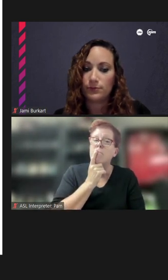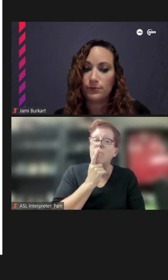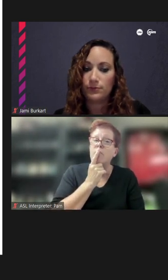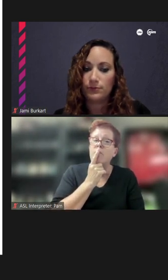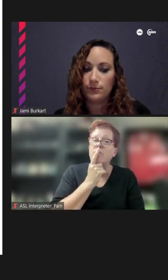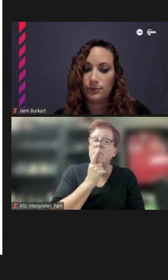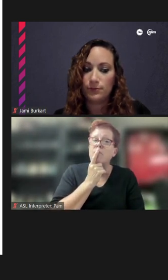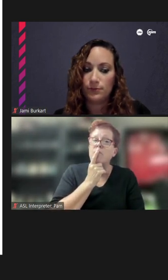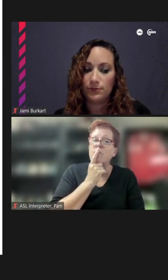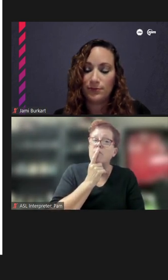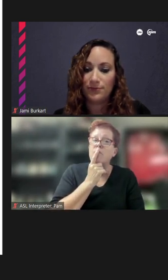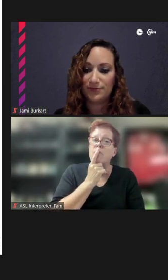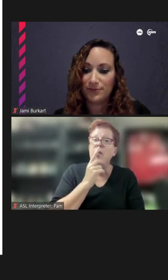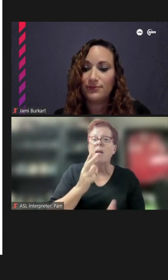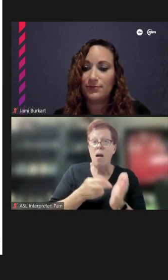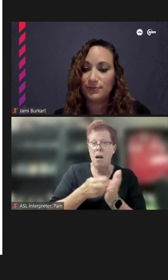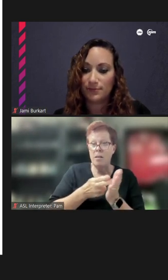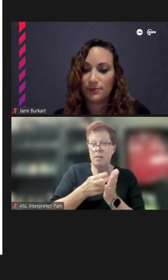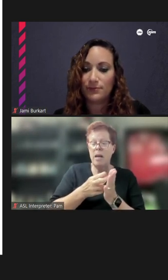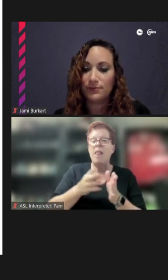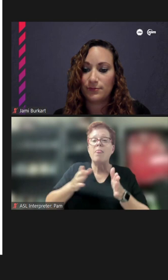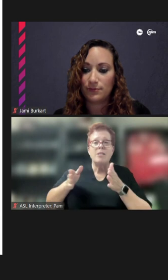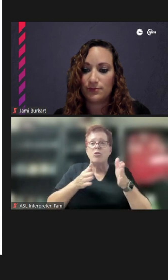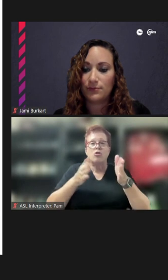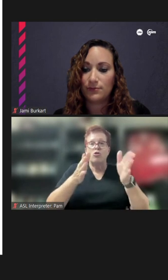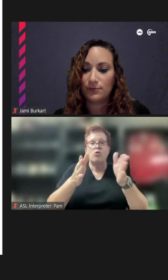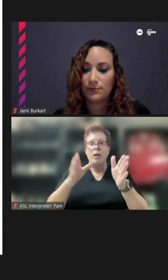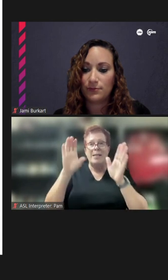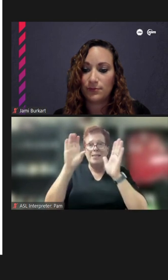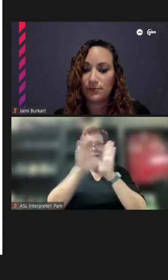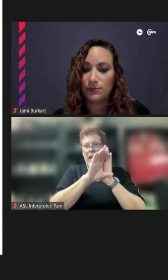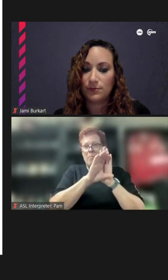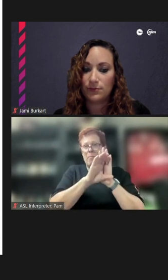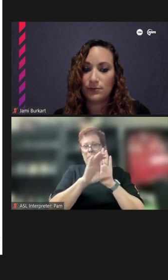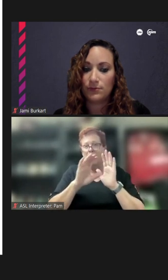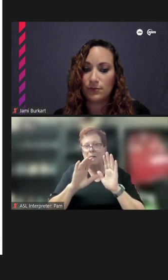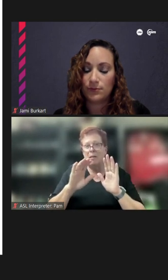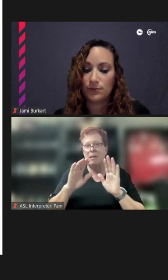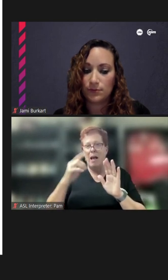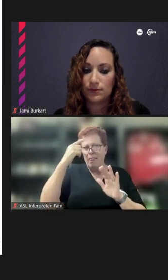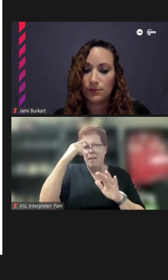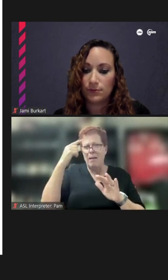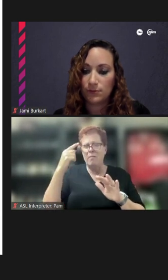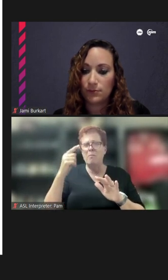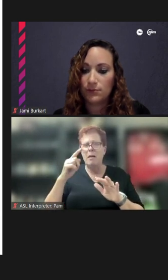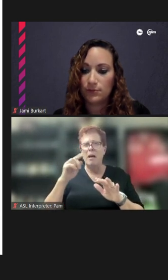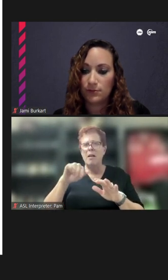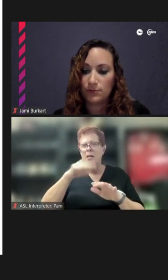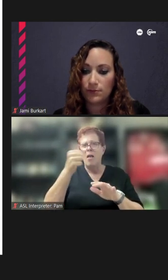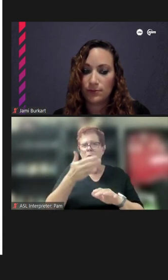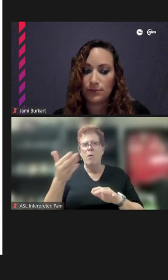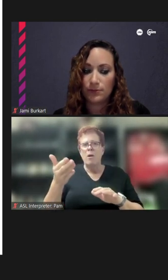Honestly, the streetscape actually would be a great. It would be another one to incorporate there.